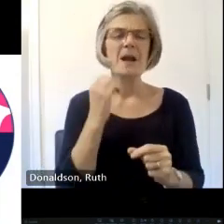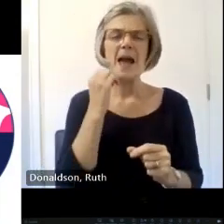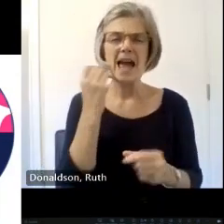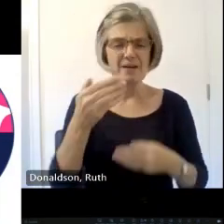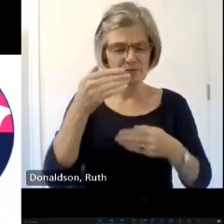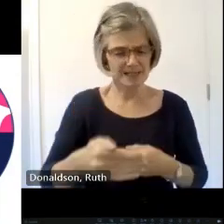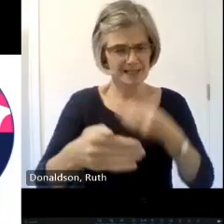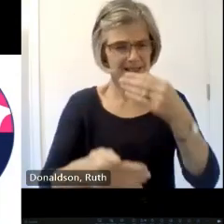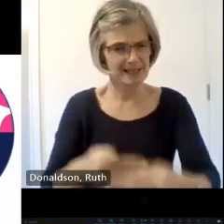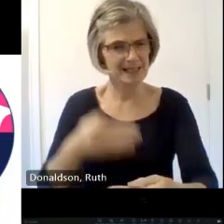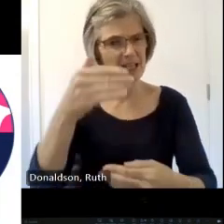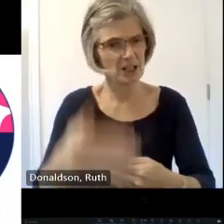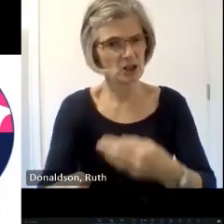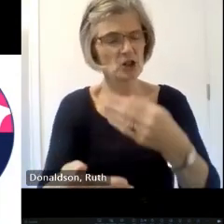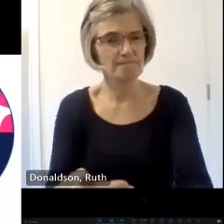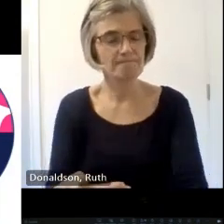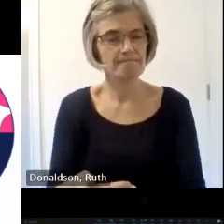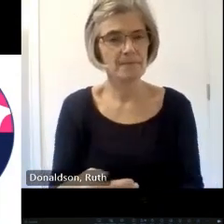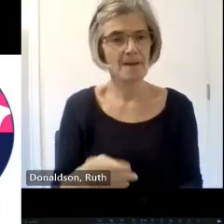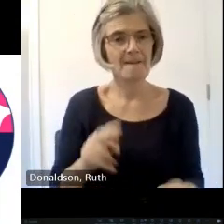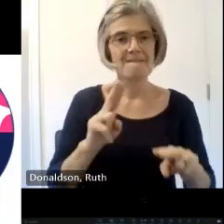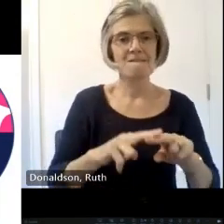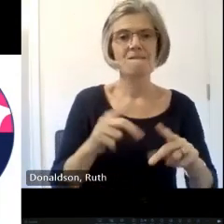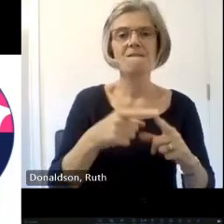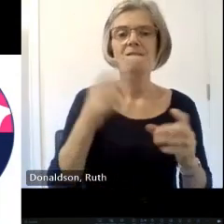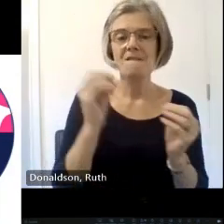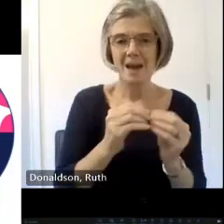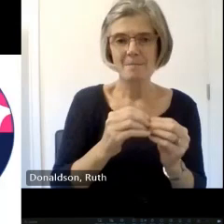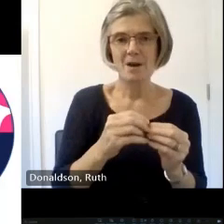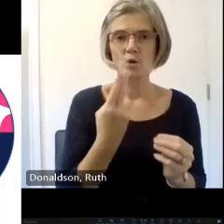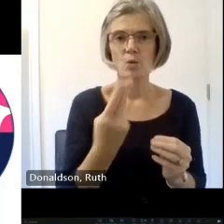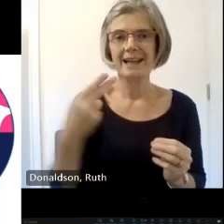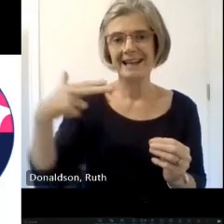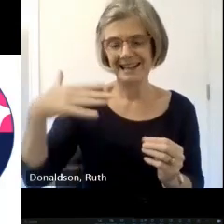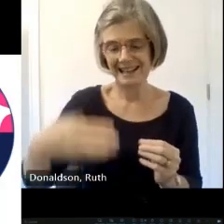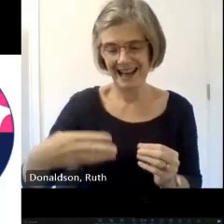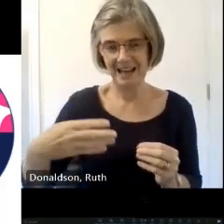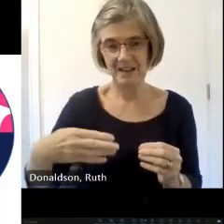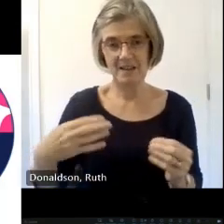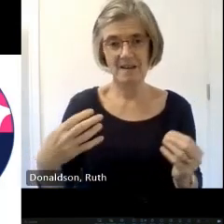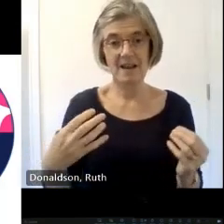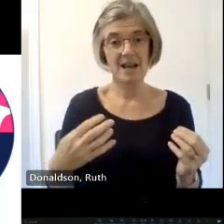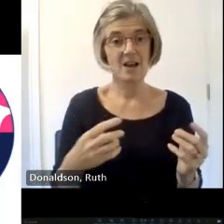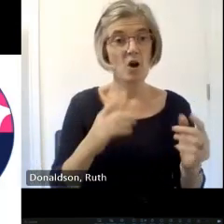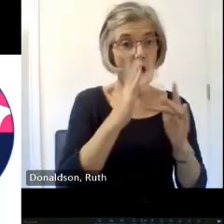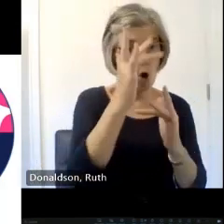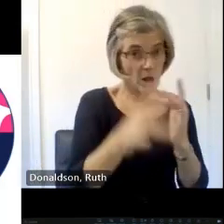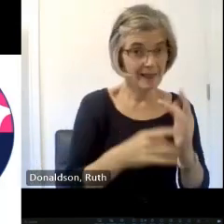of February at the engine shed and again will'll be fully hybrid so we're only about two weeks into